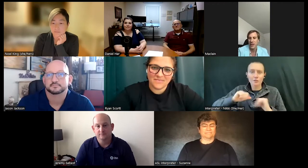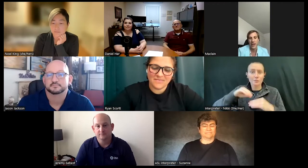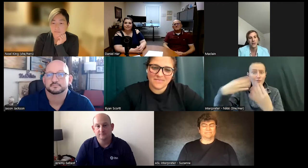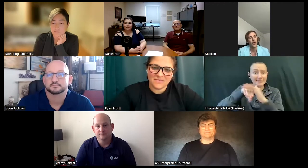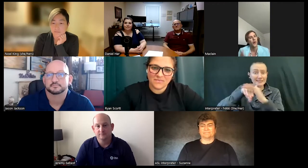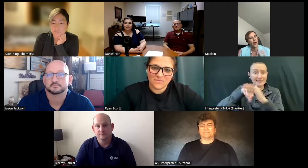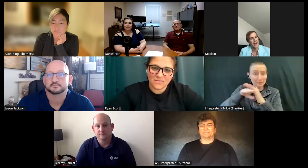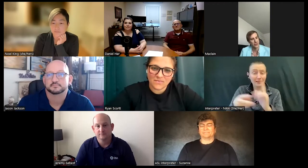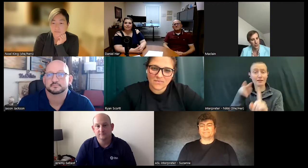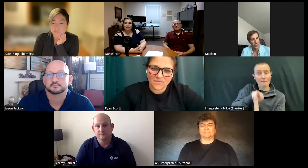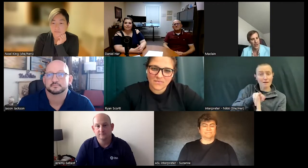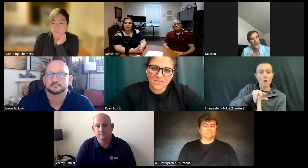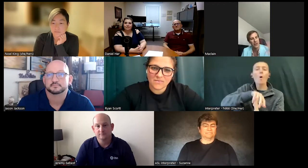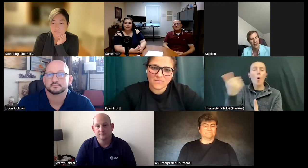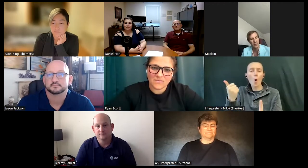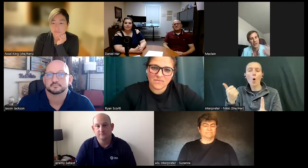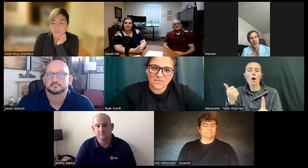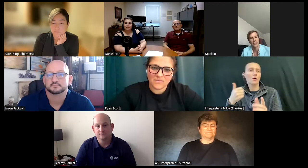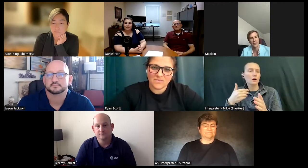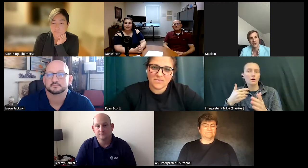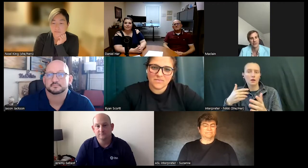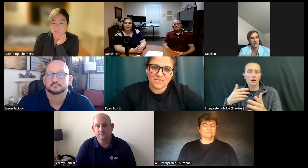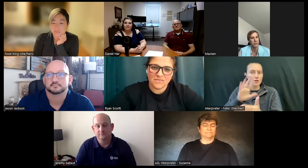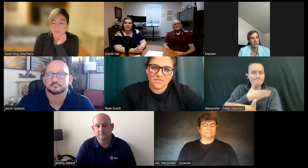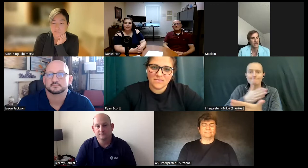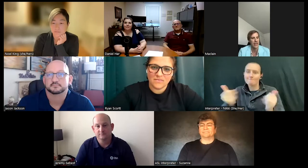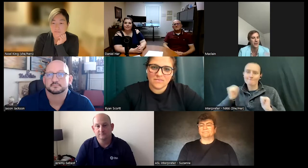side or I'm actually throwing everything with the concerts like booking the